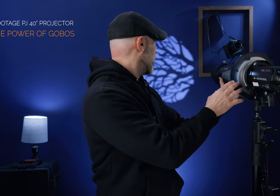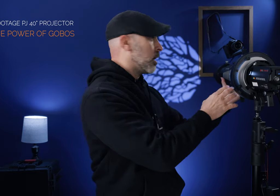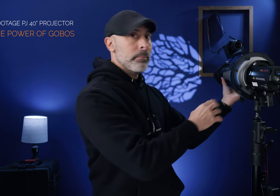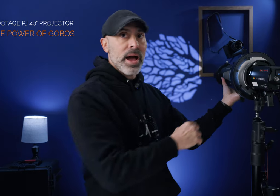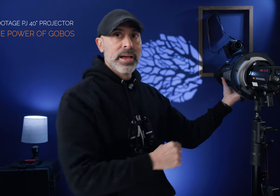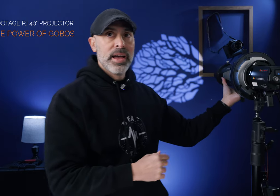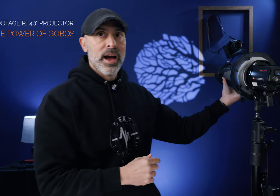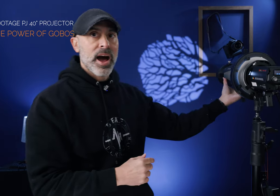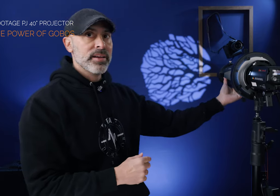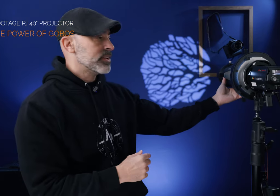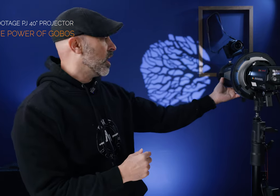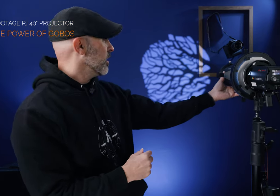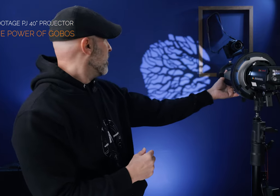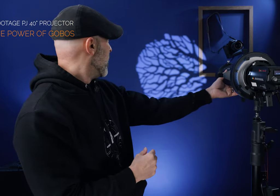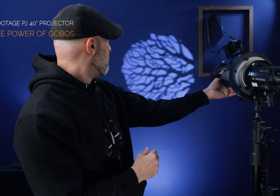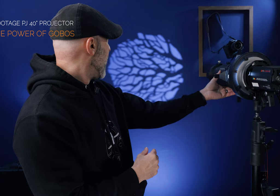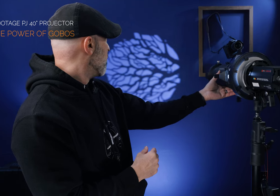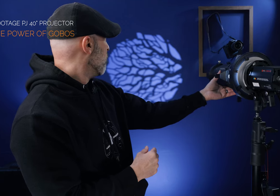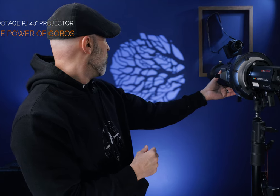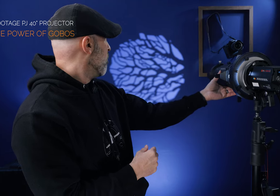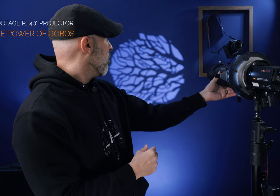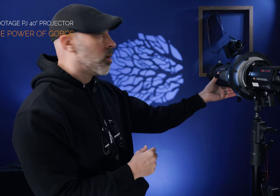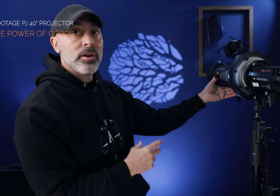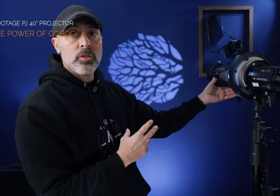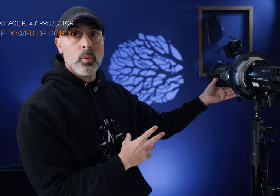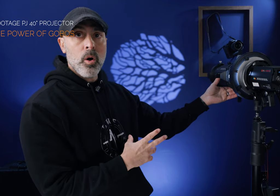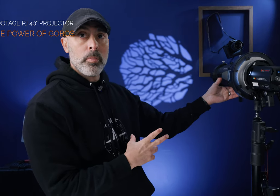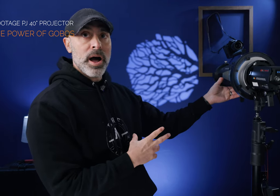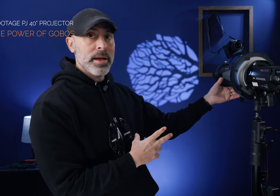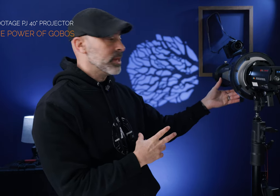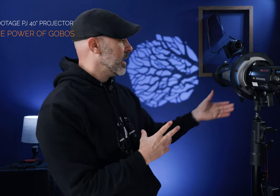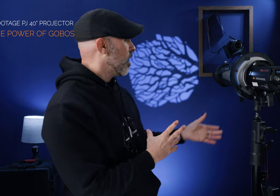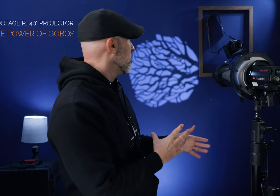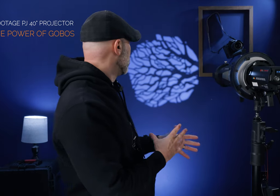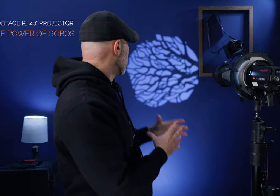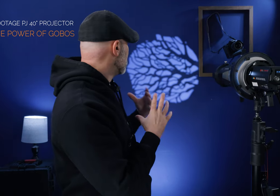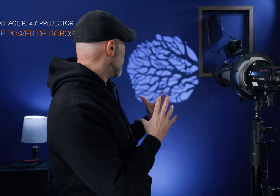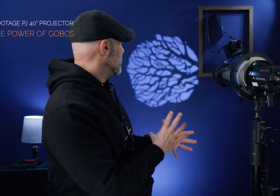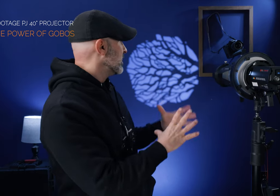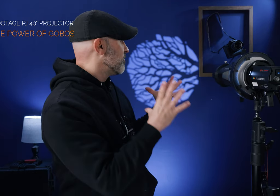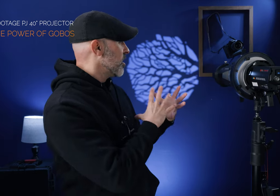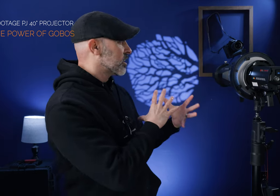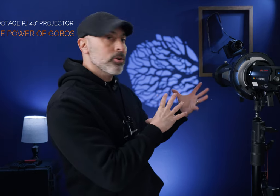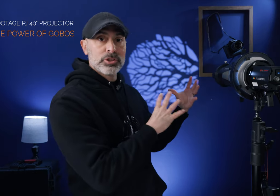I come back I have got a pattern on the wall behind me now this is obviously very close so